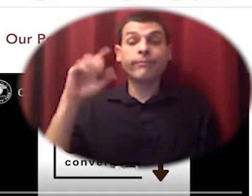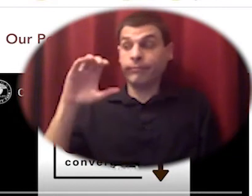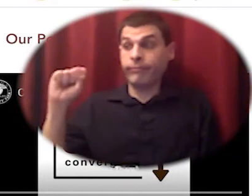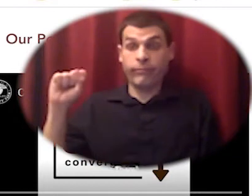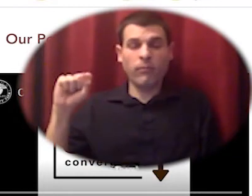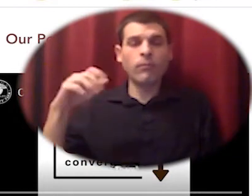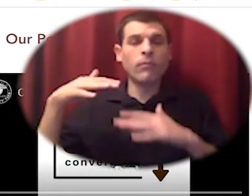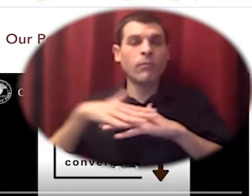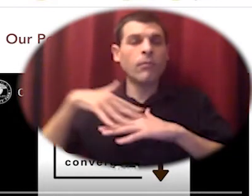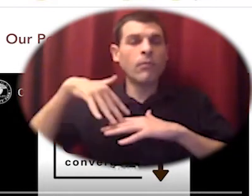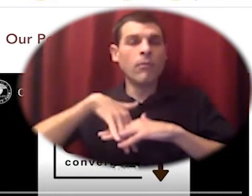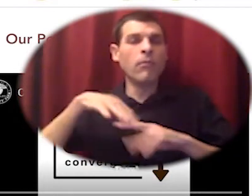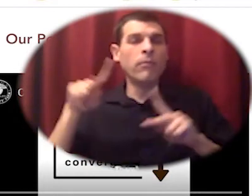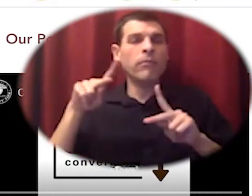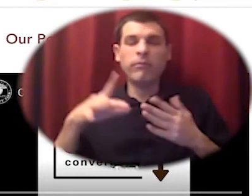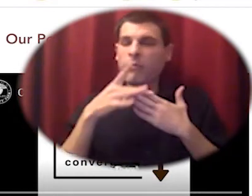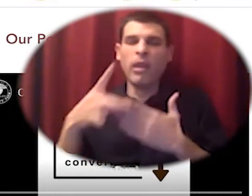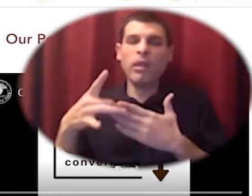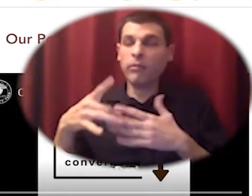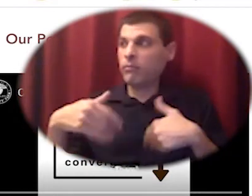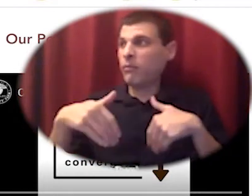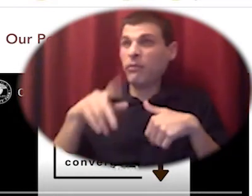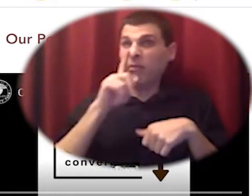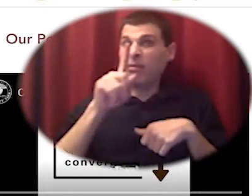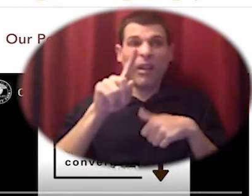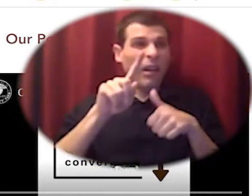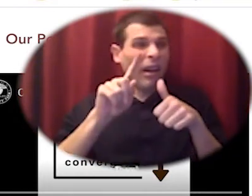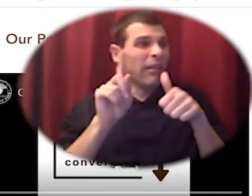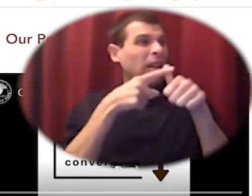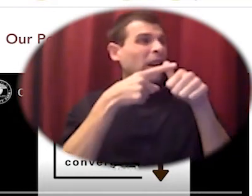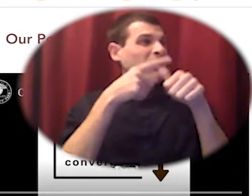convergence of this kind that that i've had the benefit of attending